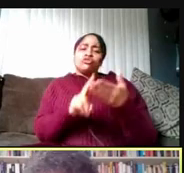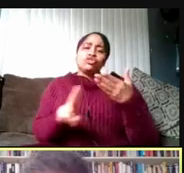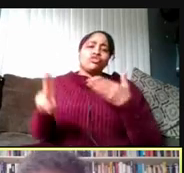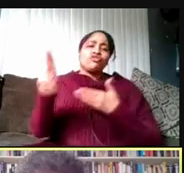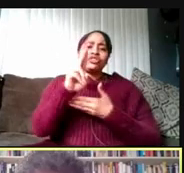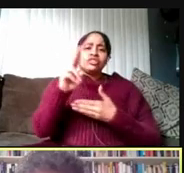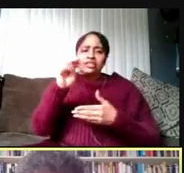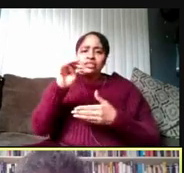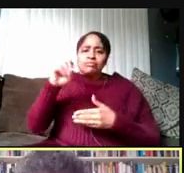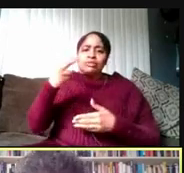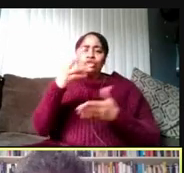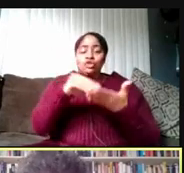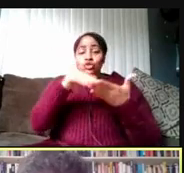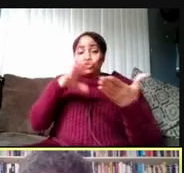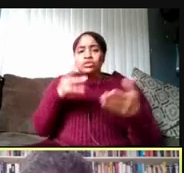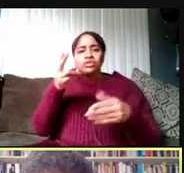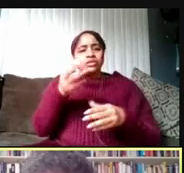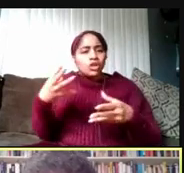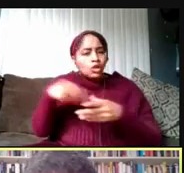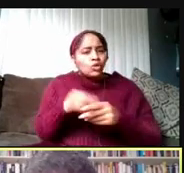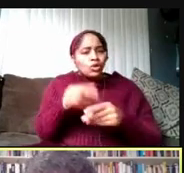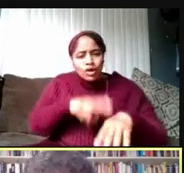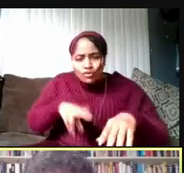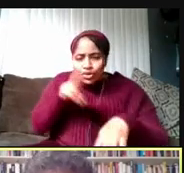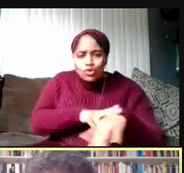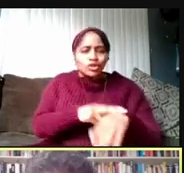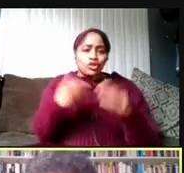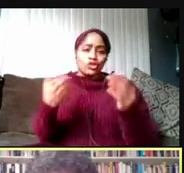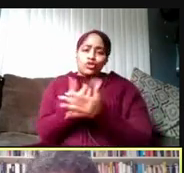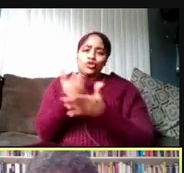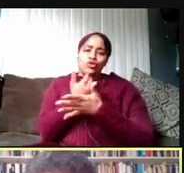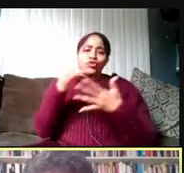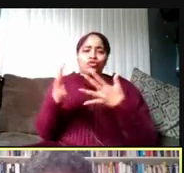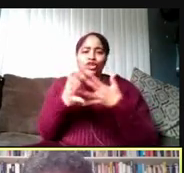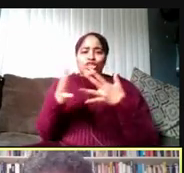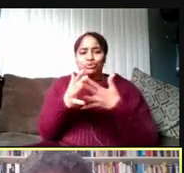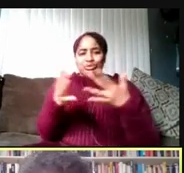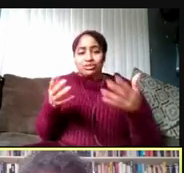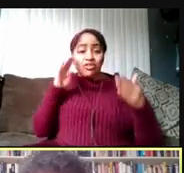including of course our entering freshmen. The focus will be on those activities